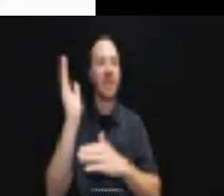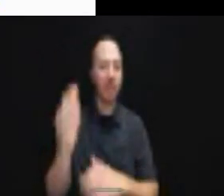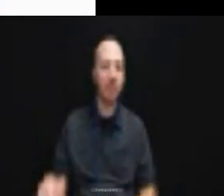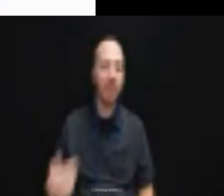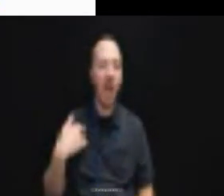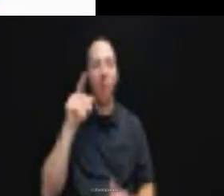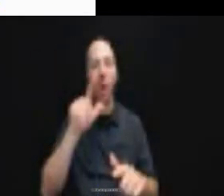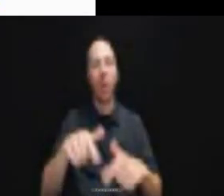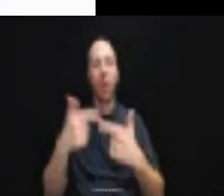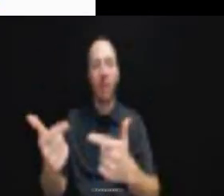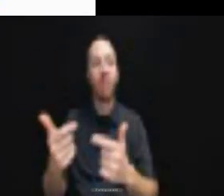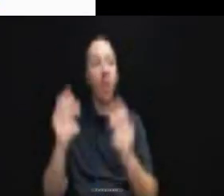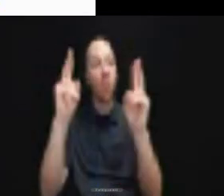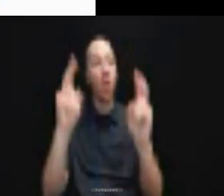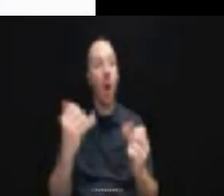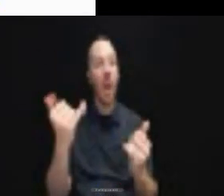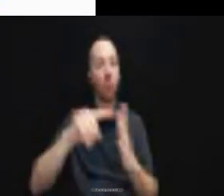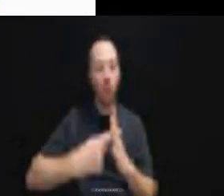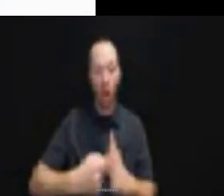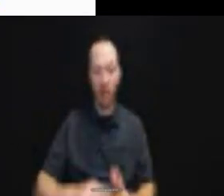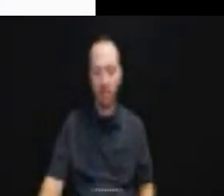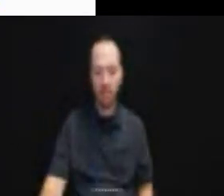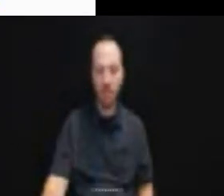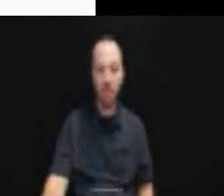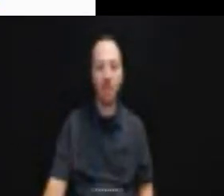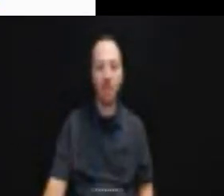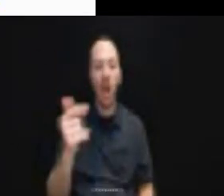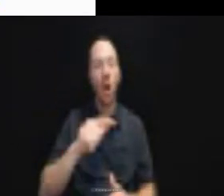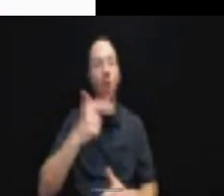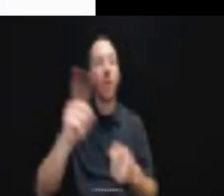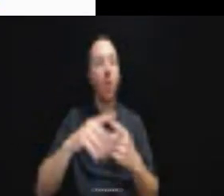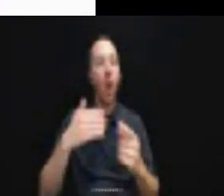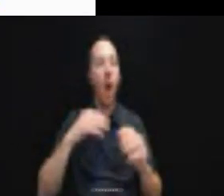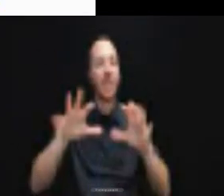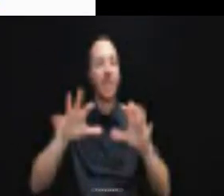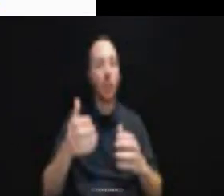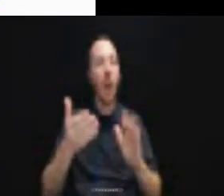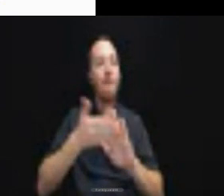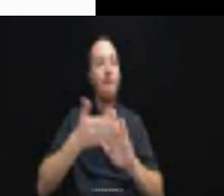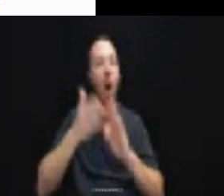I will now turn it over to our session moderator Caleb Berkemeier. Thanks Maynor.